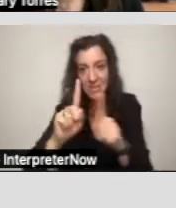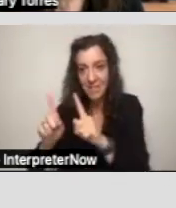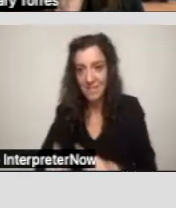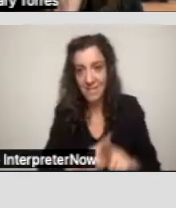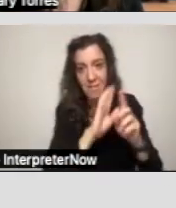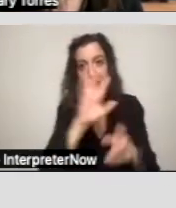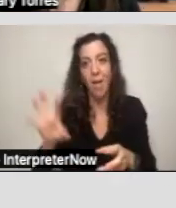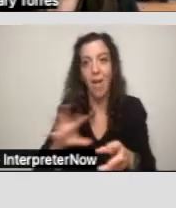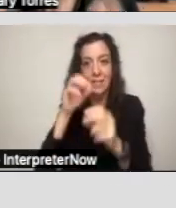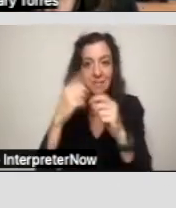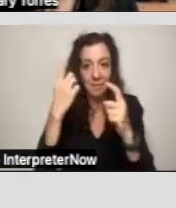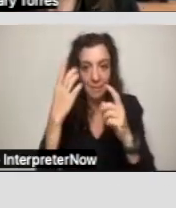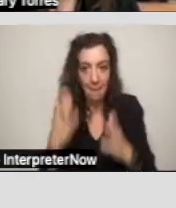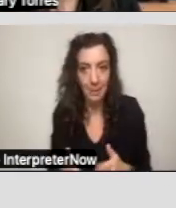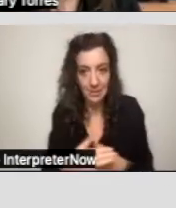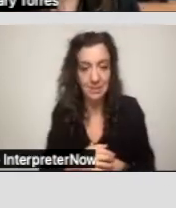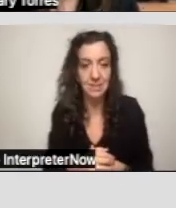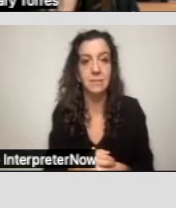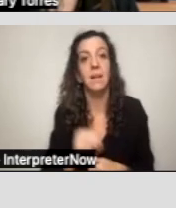So another area is also communication.